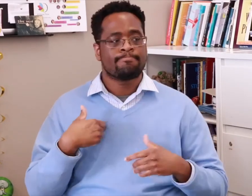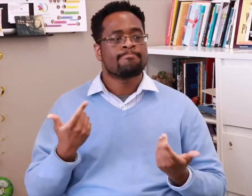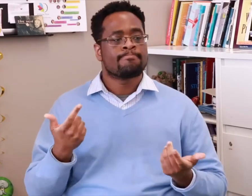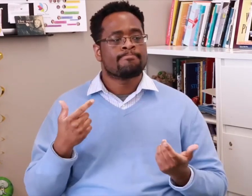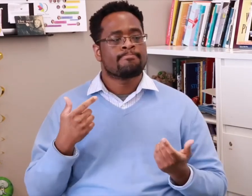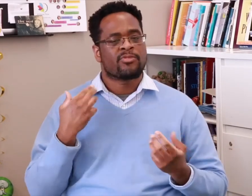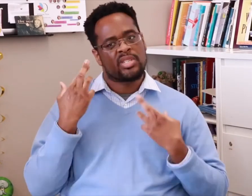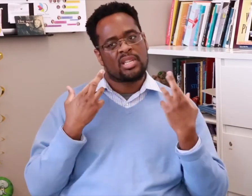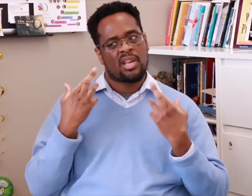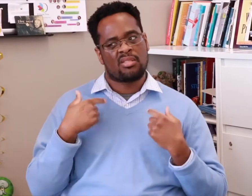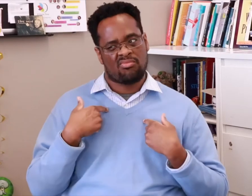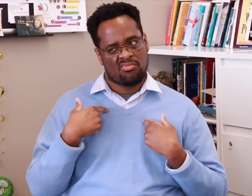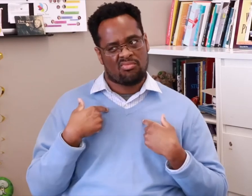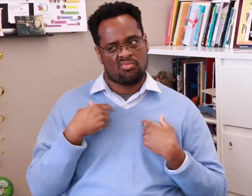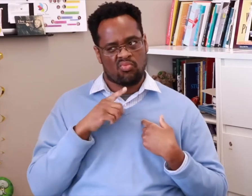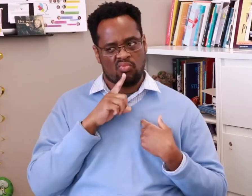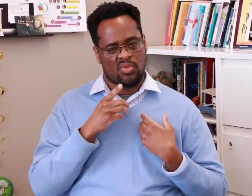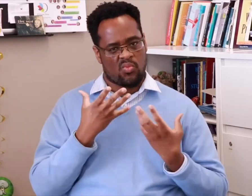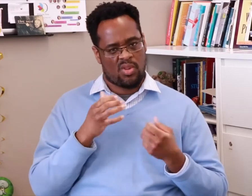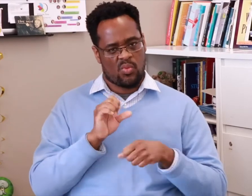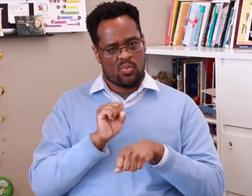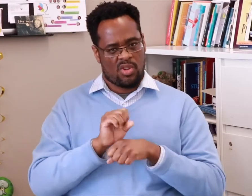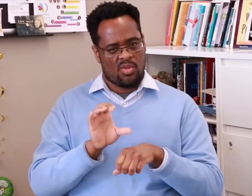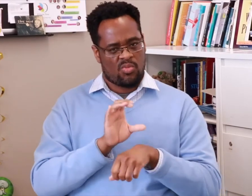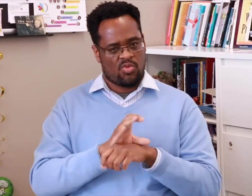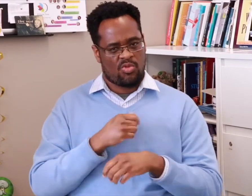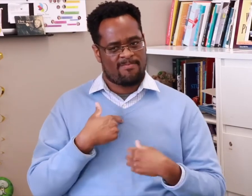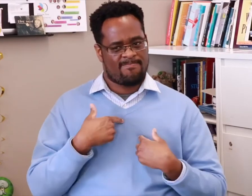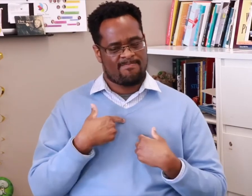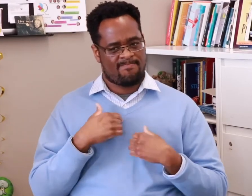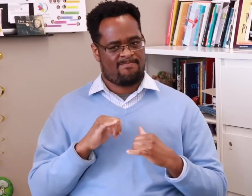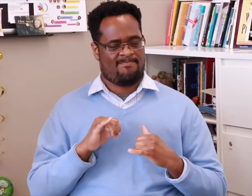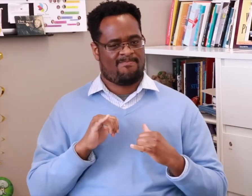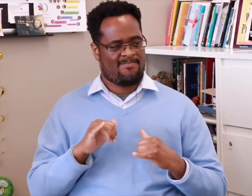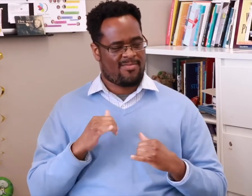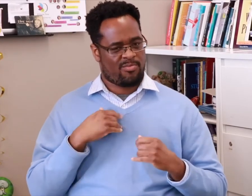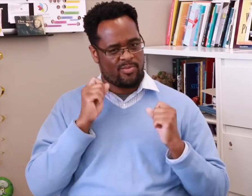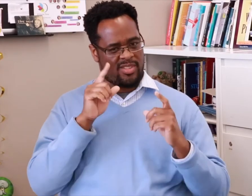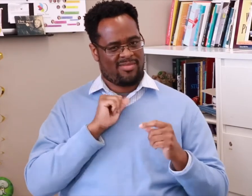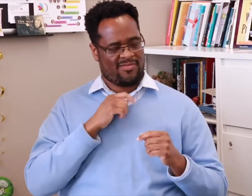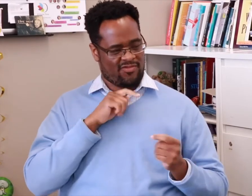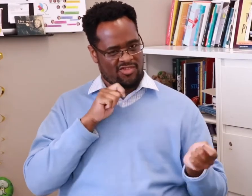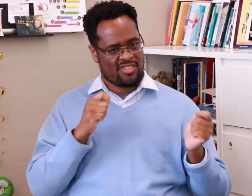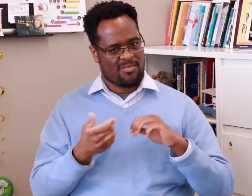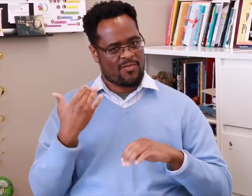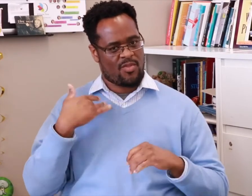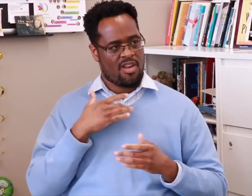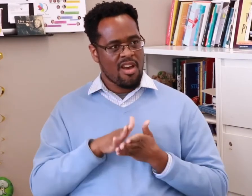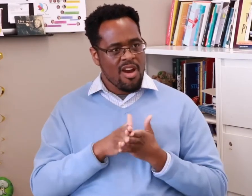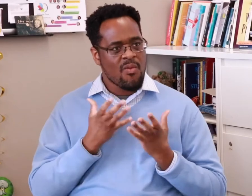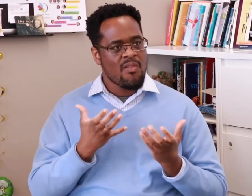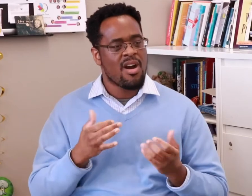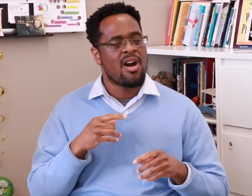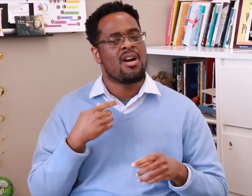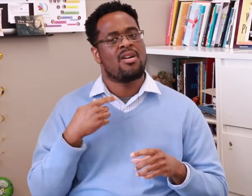I realized I didn’t really want to work with computers. I was surprised with myself, “I changed?”